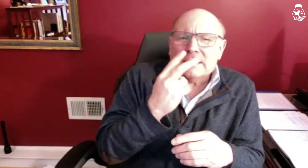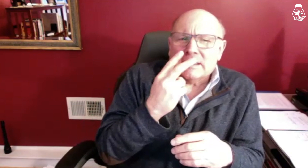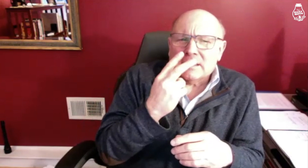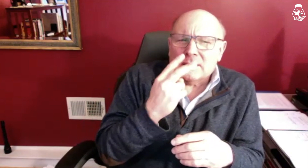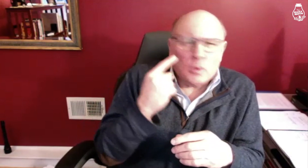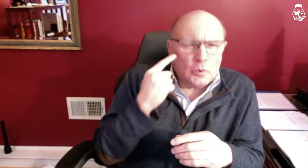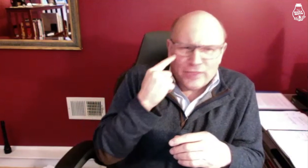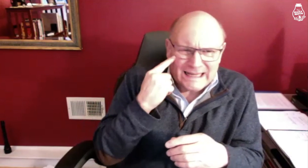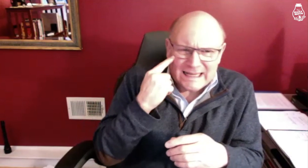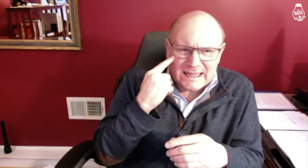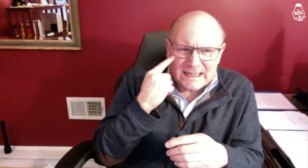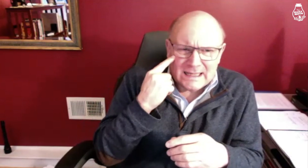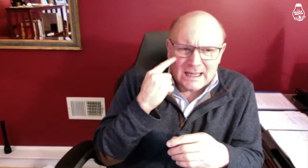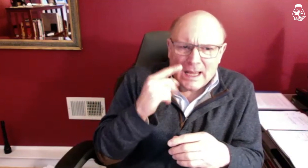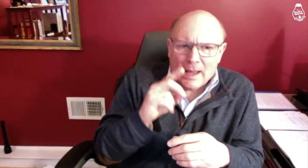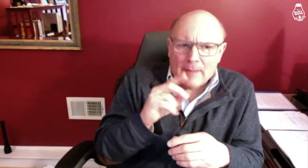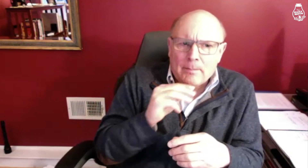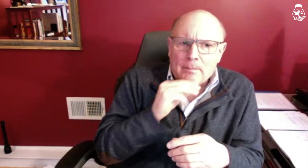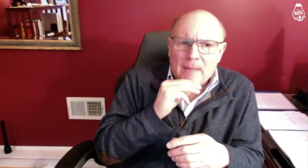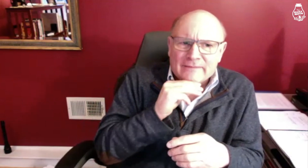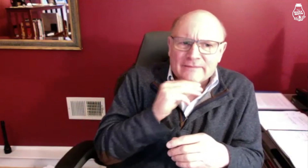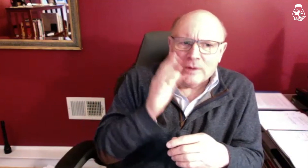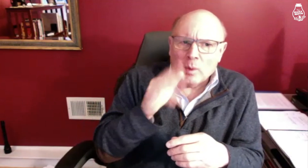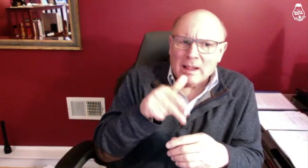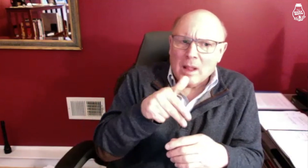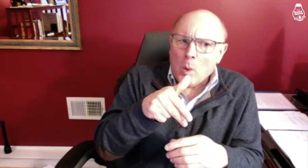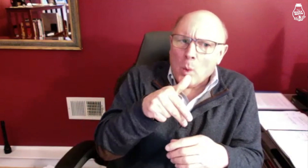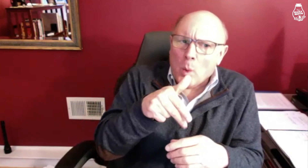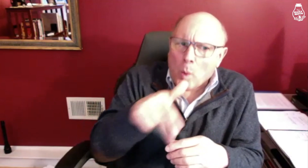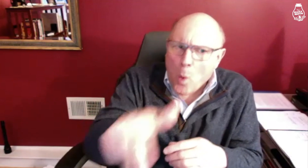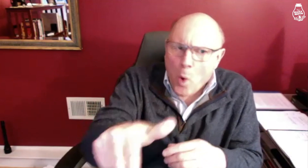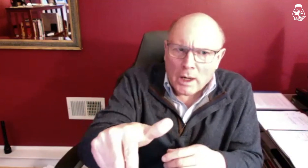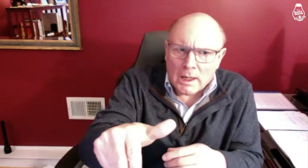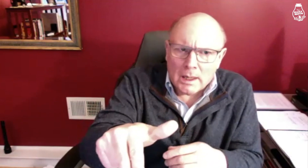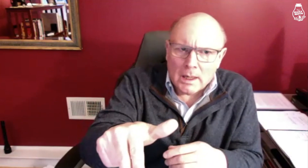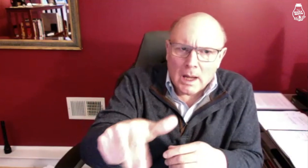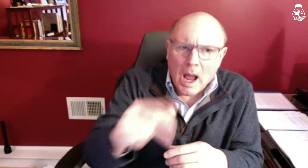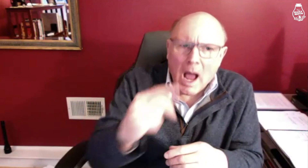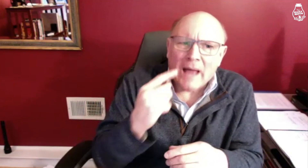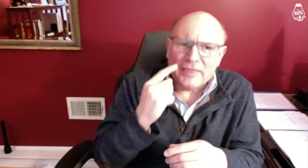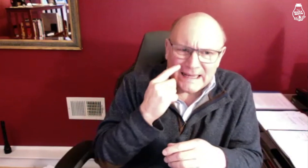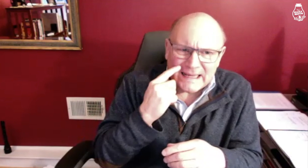I don't think Mavrick will walk.